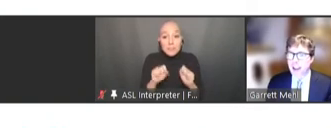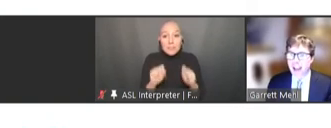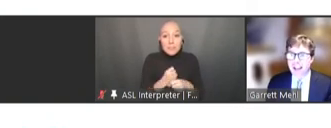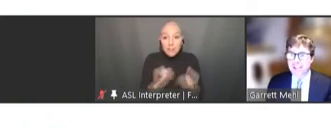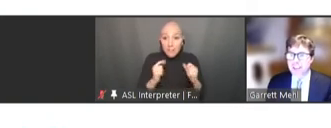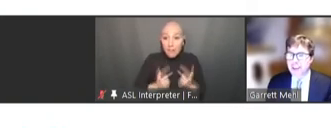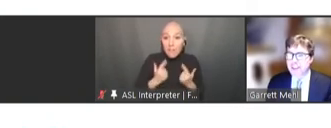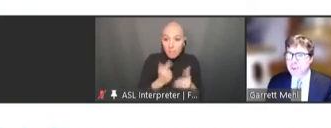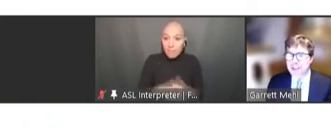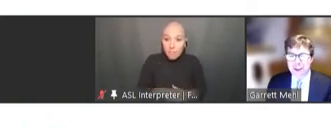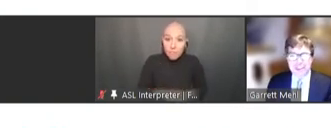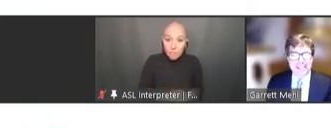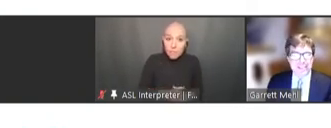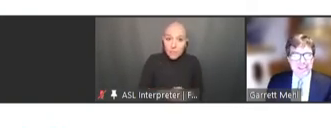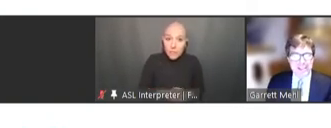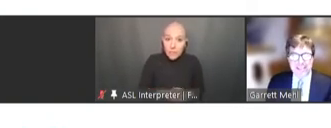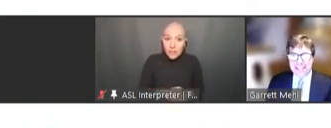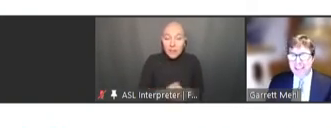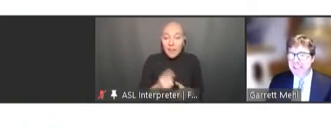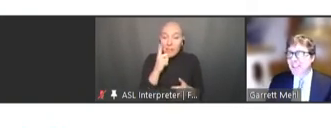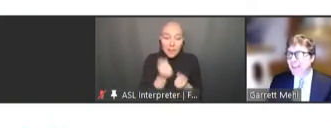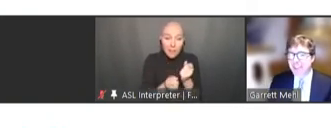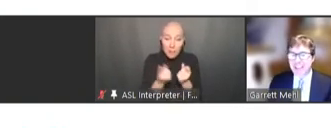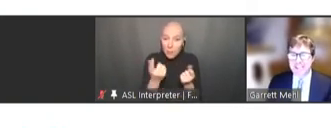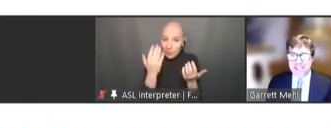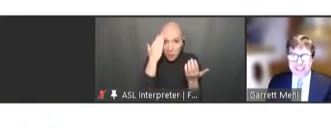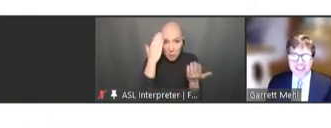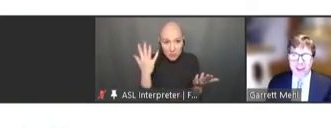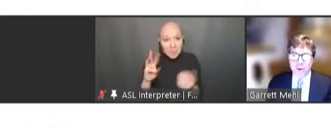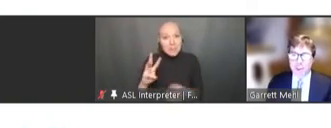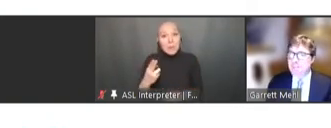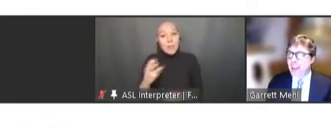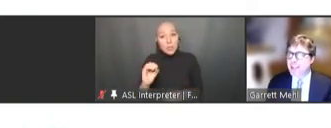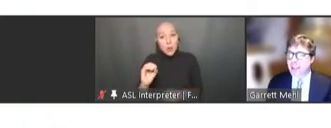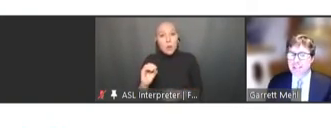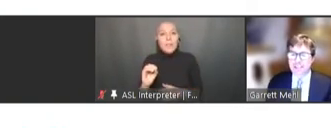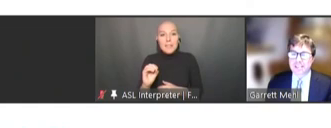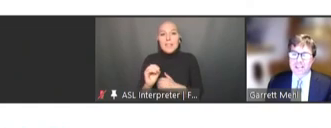As I think everyone knows, WHO is a technical health agency with a mandate to distill